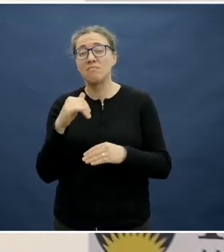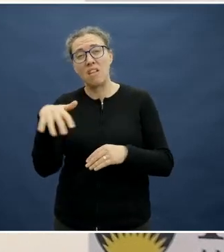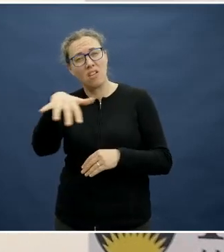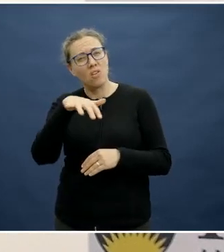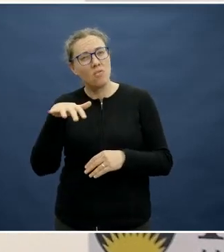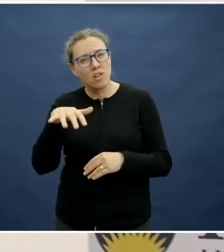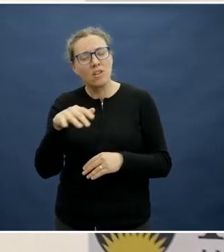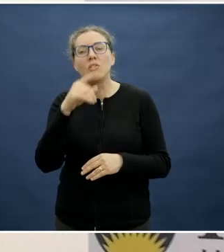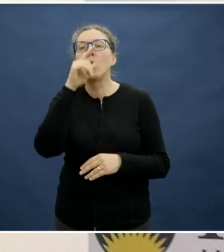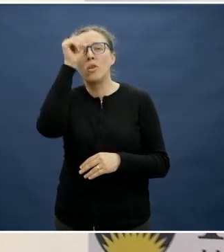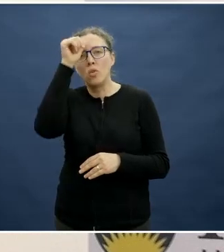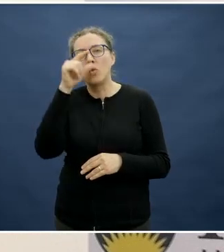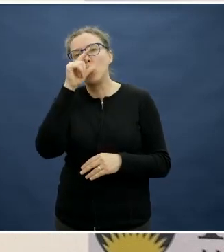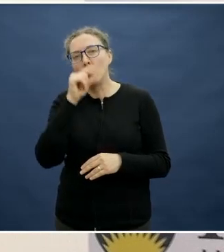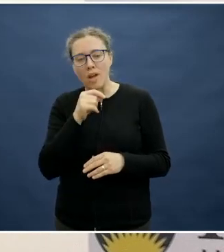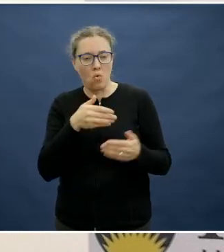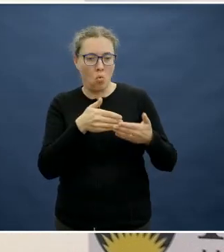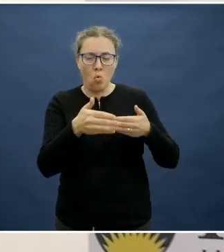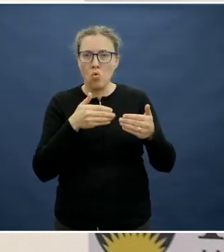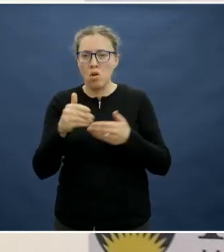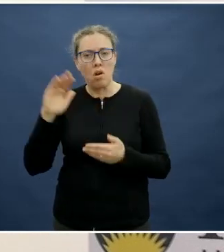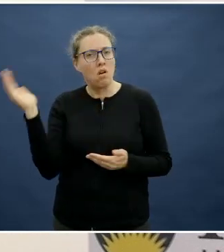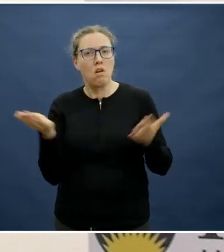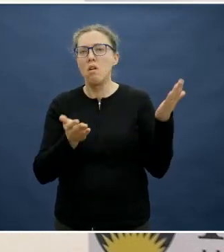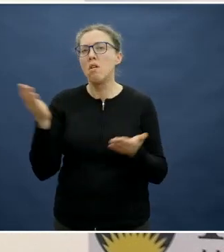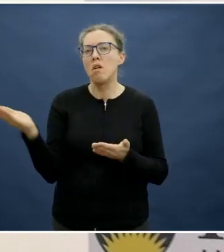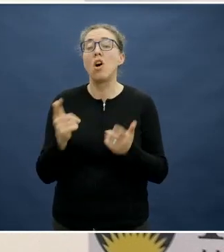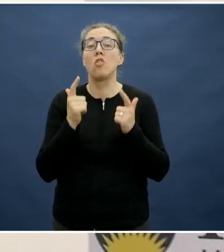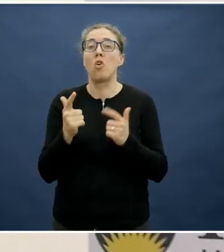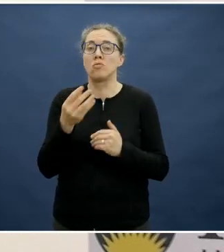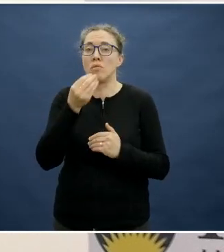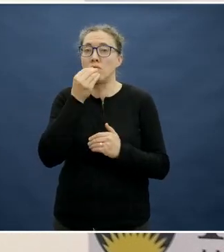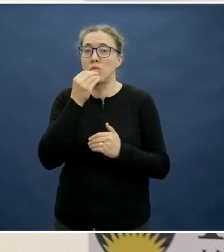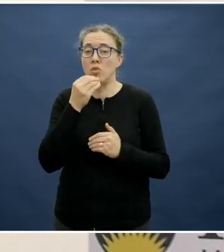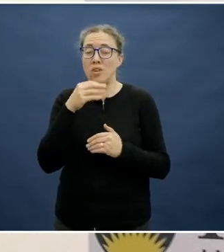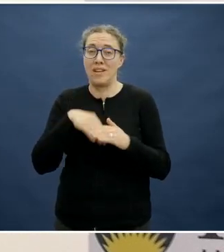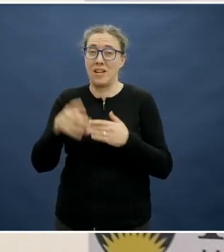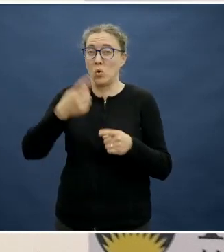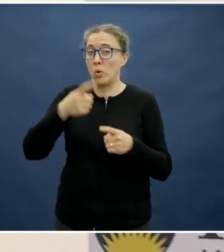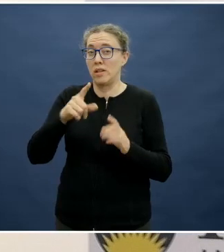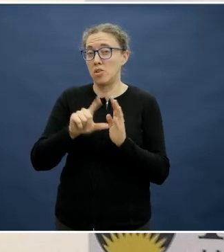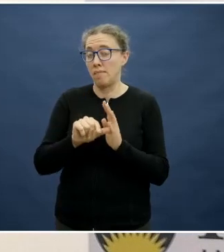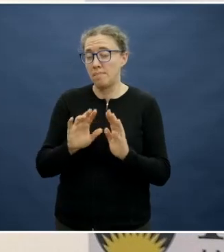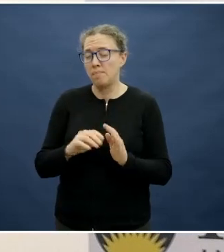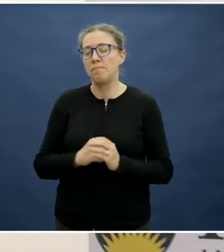There are the logistics, but I think the work force is really important and, again, as we